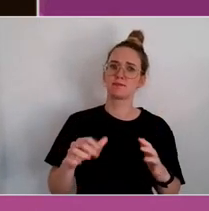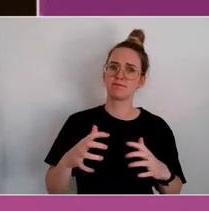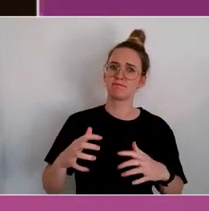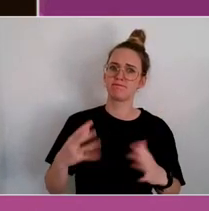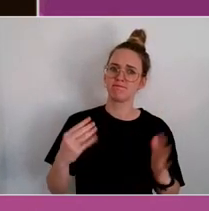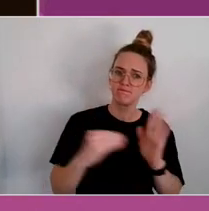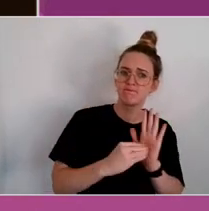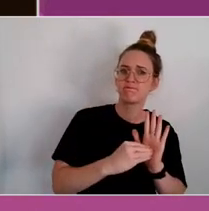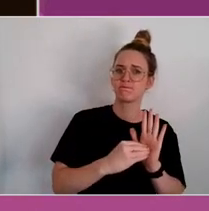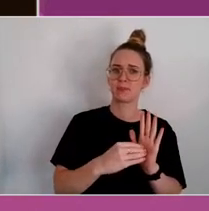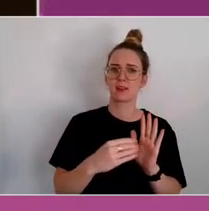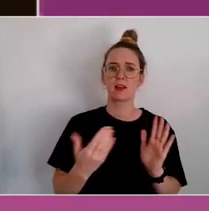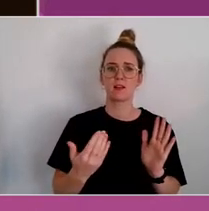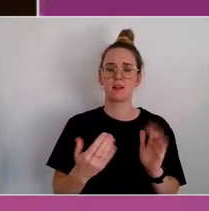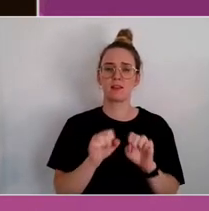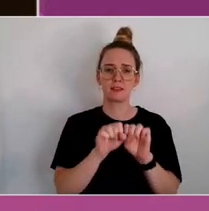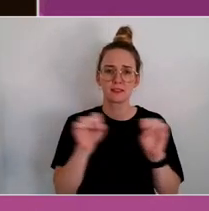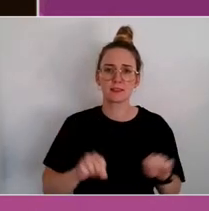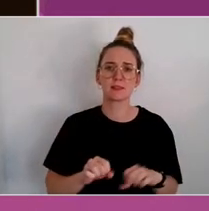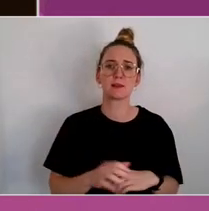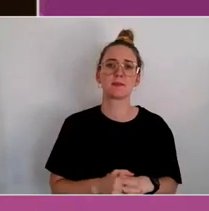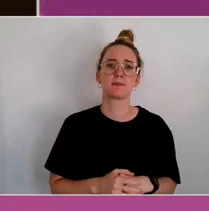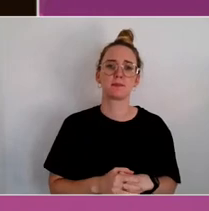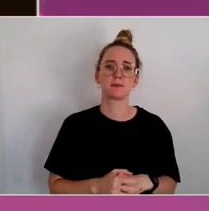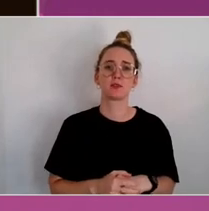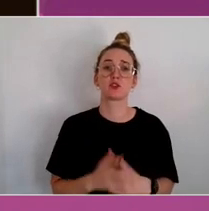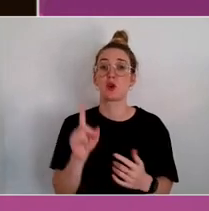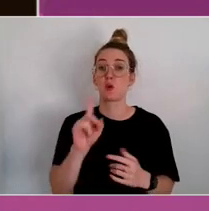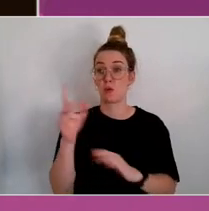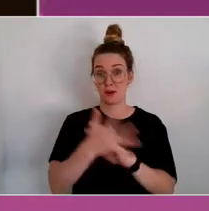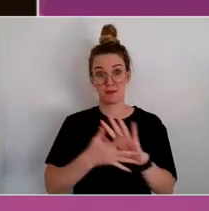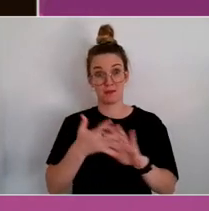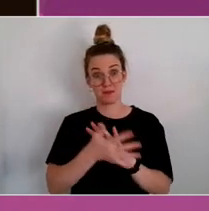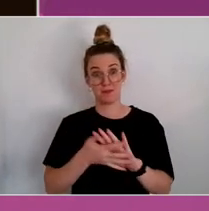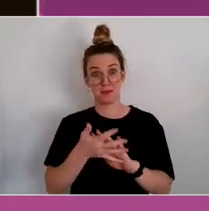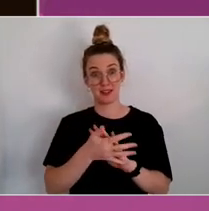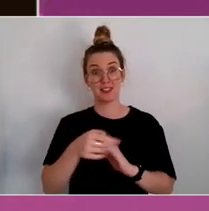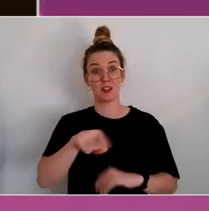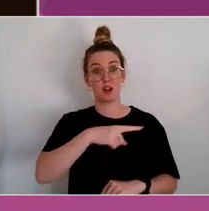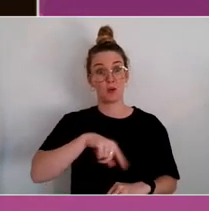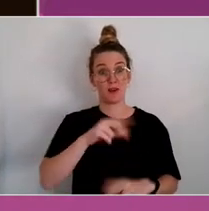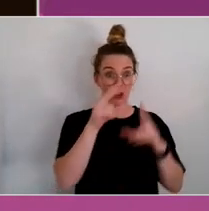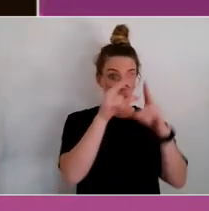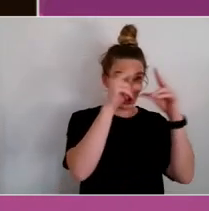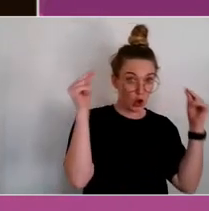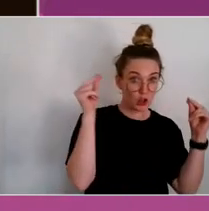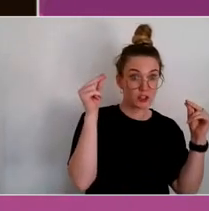What it resulted in was we put cultural safety into nursery midwifery codes of conduct, into